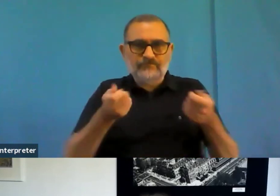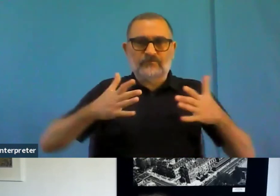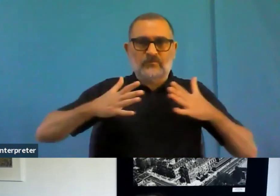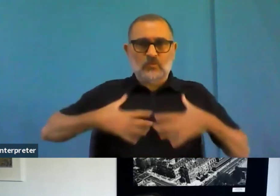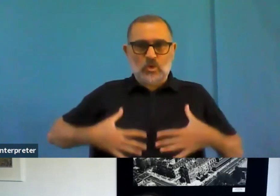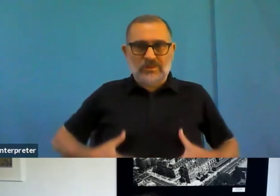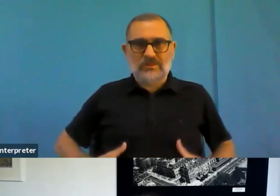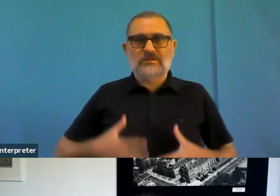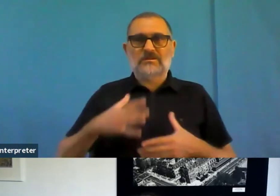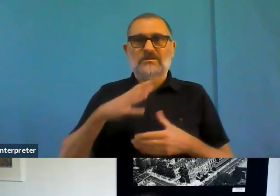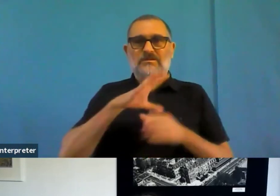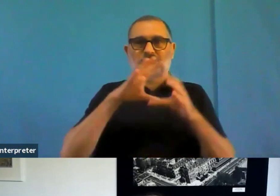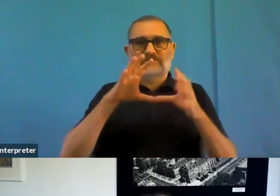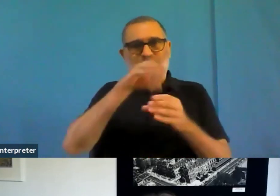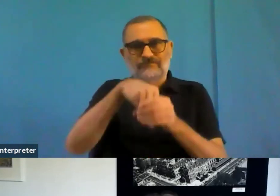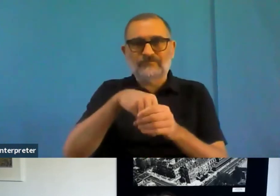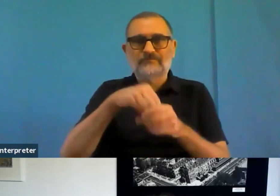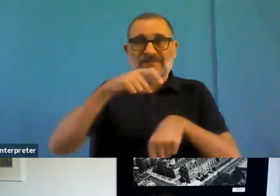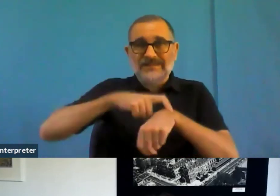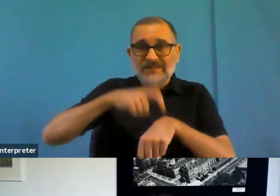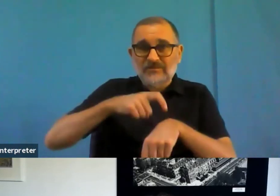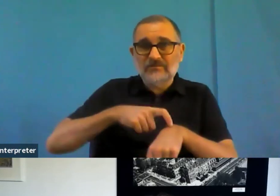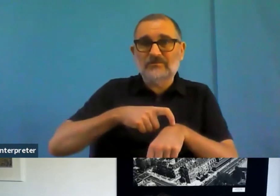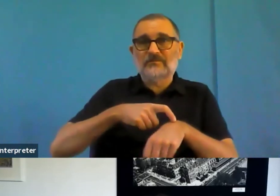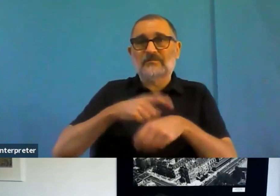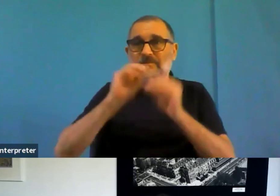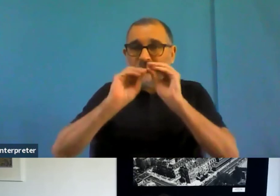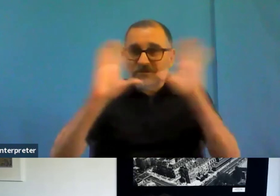Sorry, it's someone just trying to disrupt me.